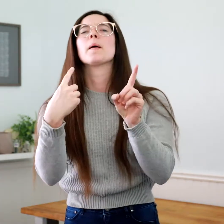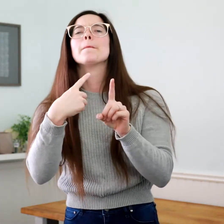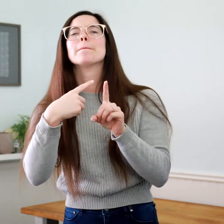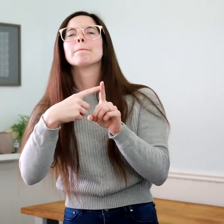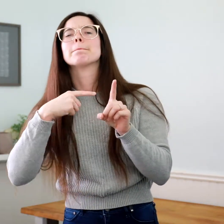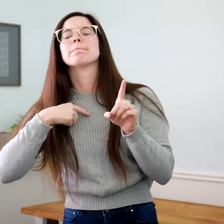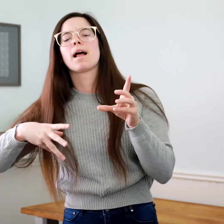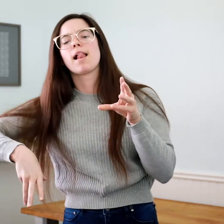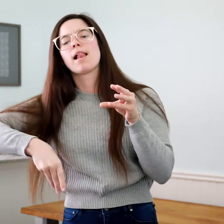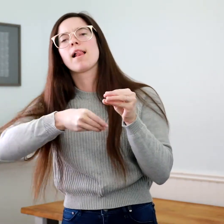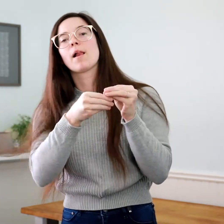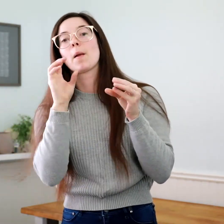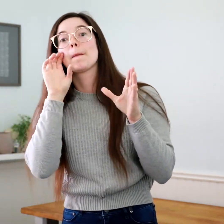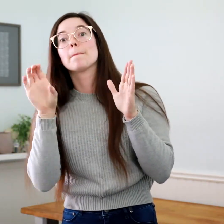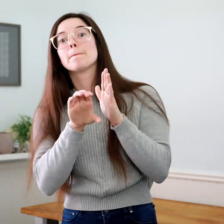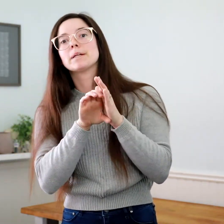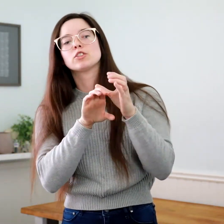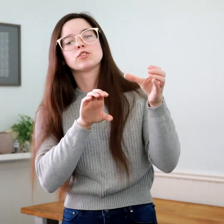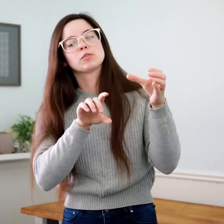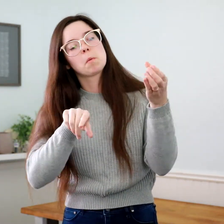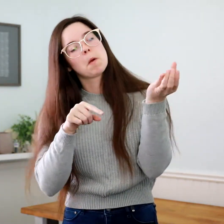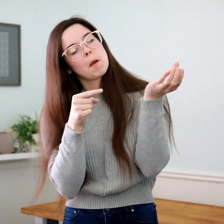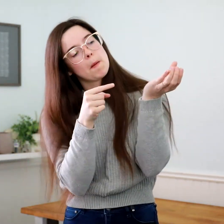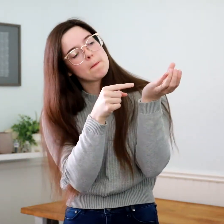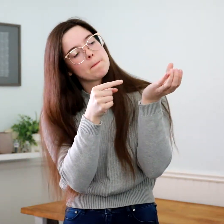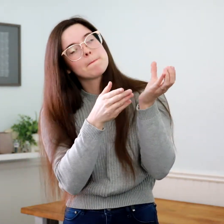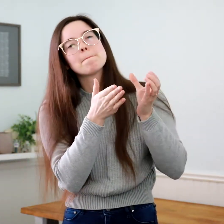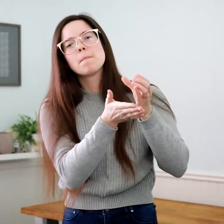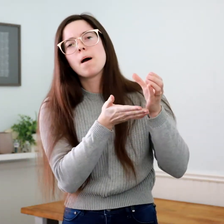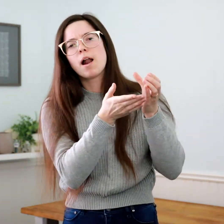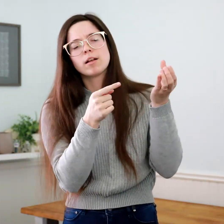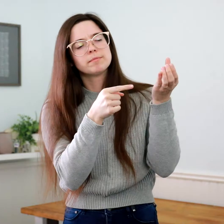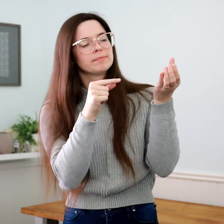For fun, I'll also add a photo of the bottom